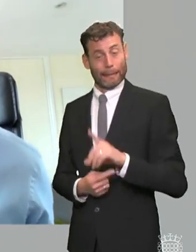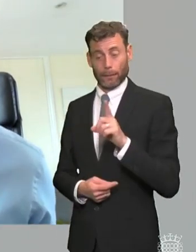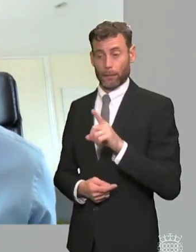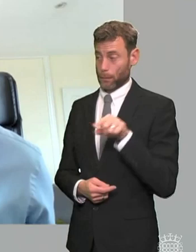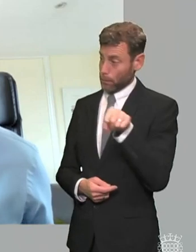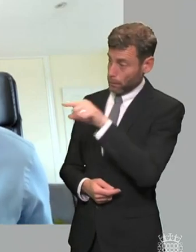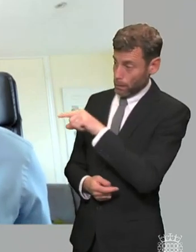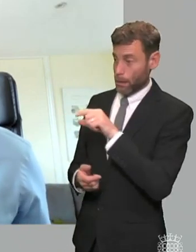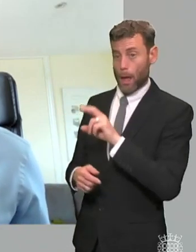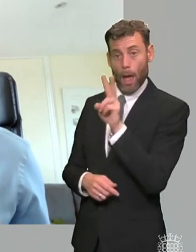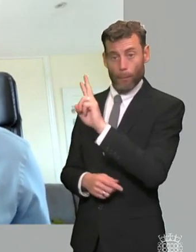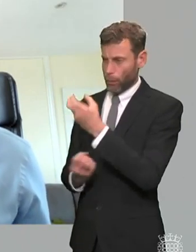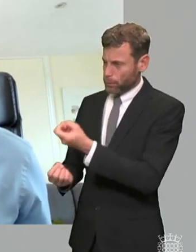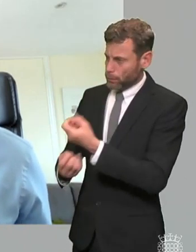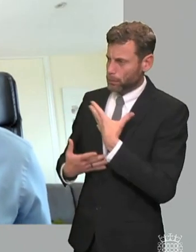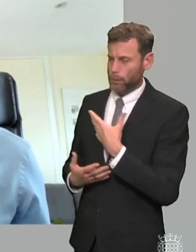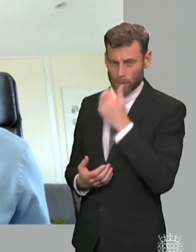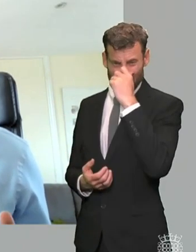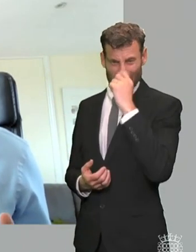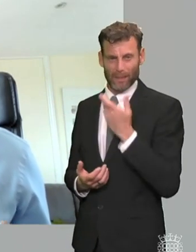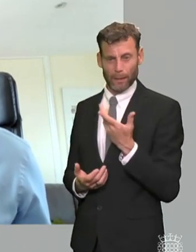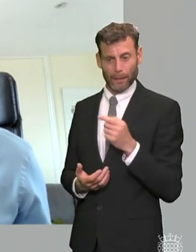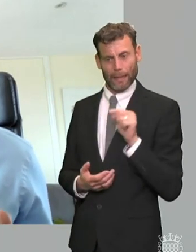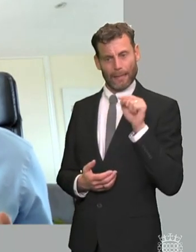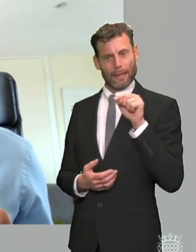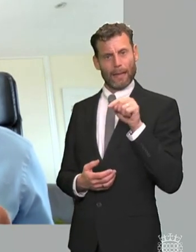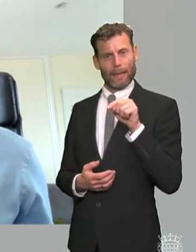what's gone wrong with the incentivization the motivation in the system which means that